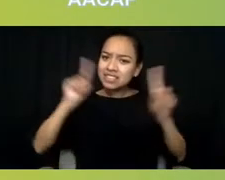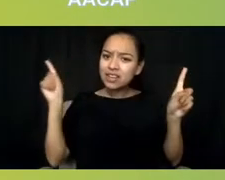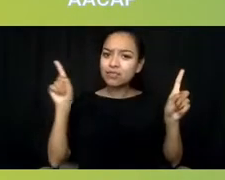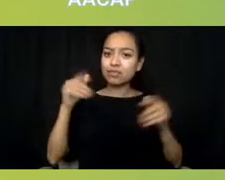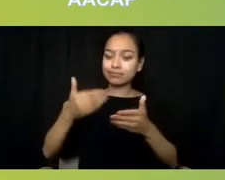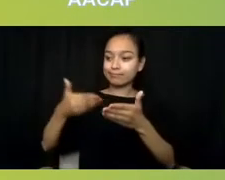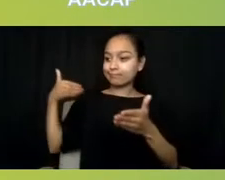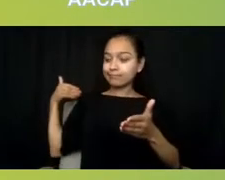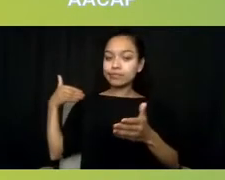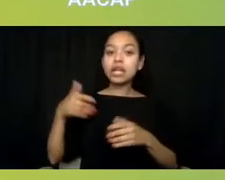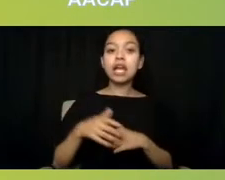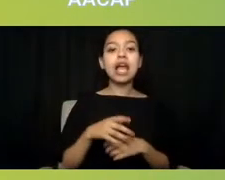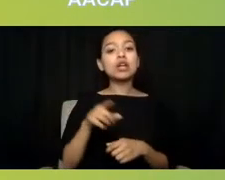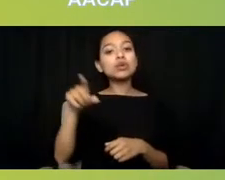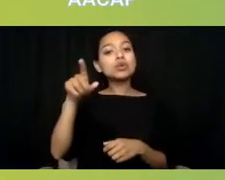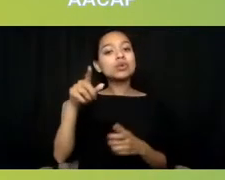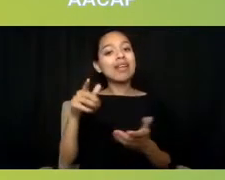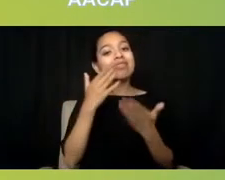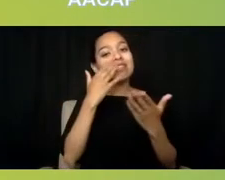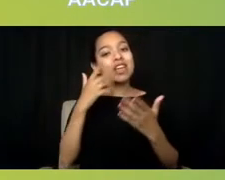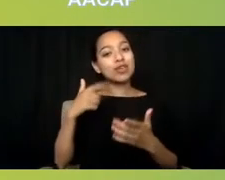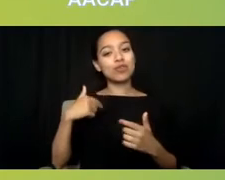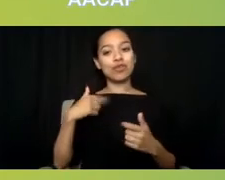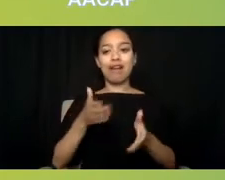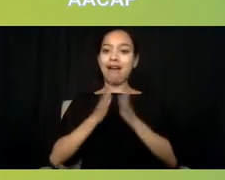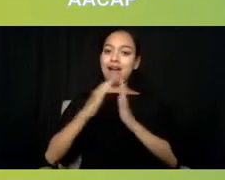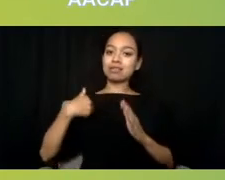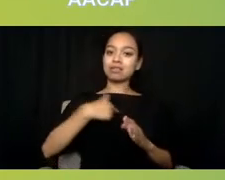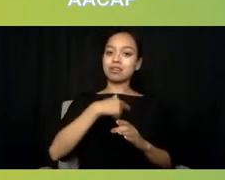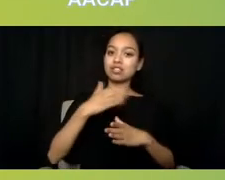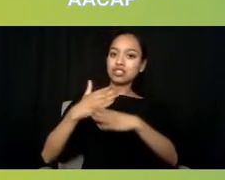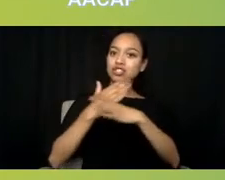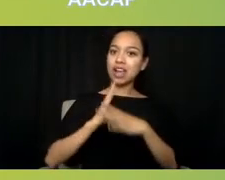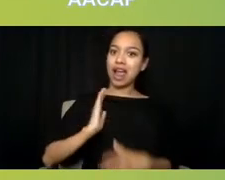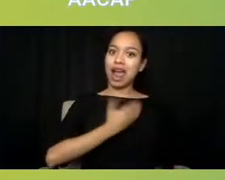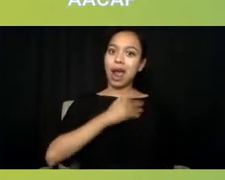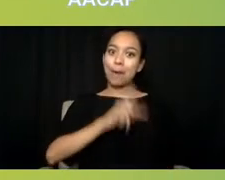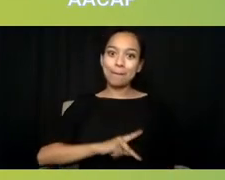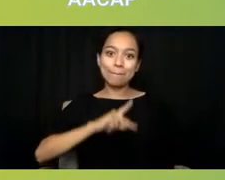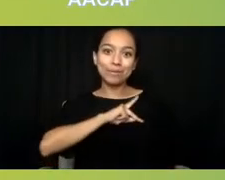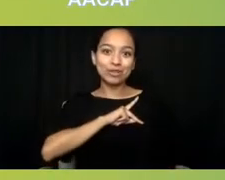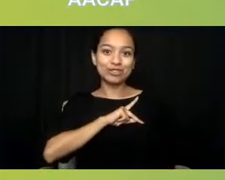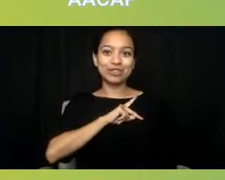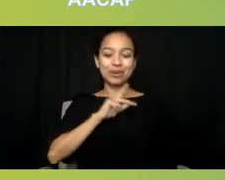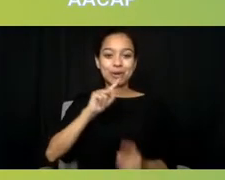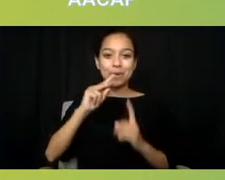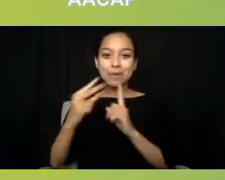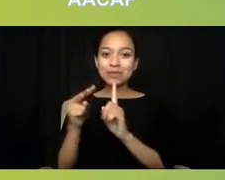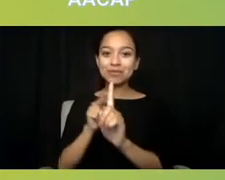I think, for myself, as a first-gen gay Asian American immigrant